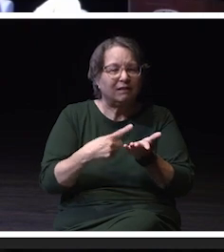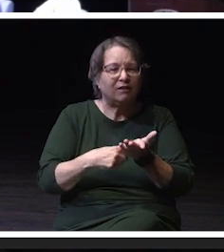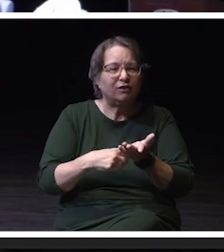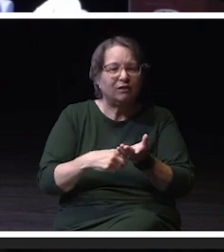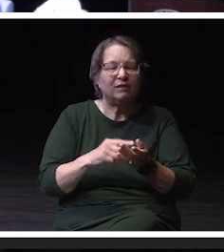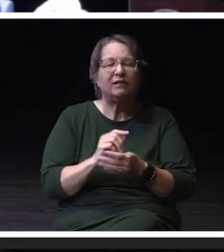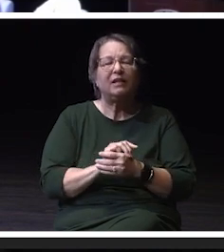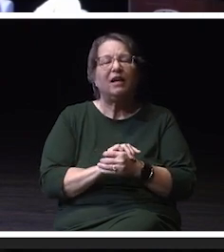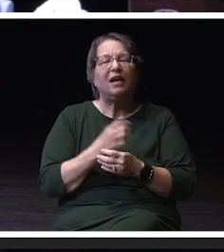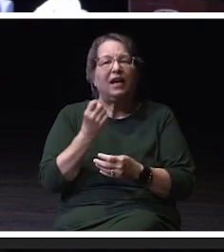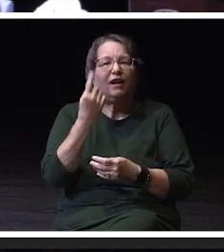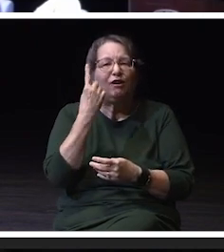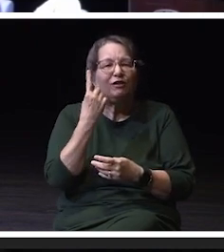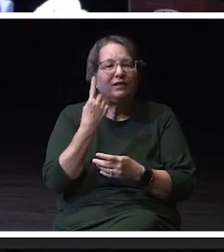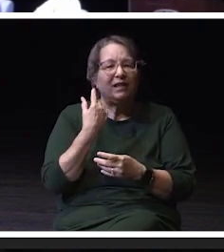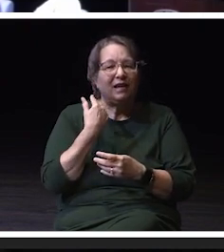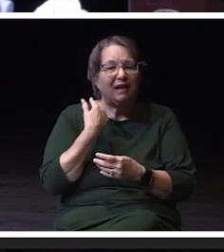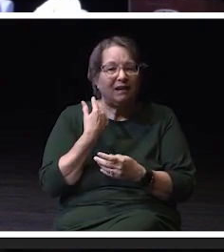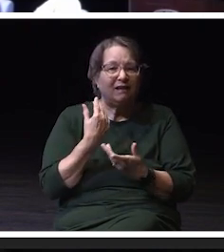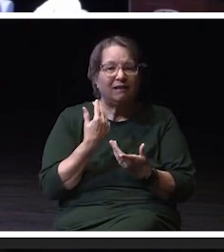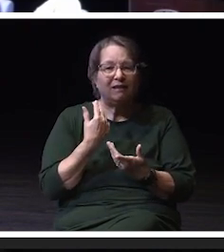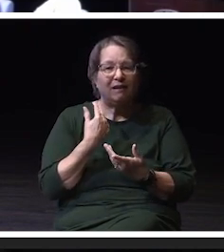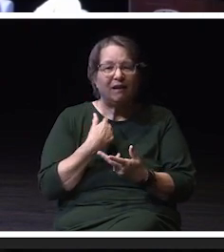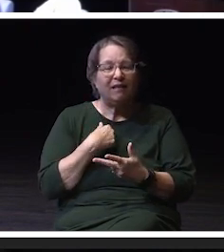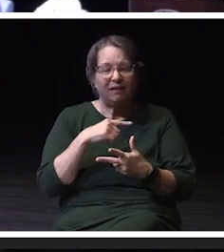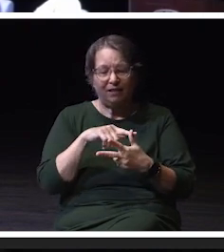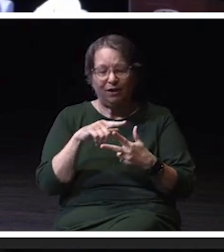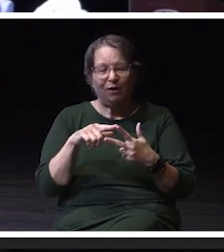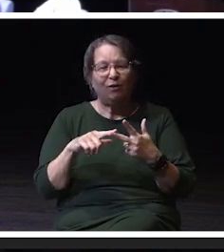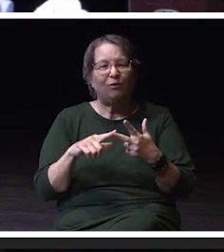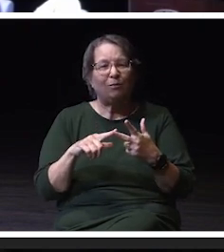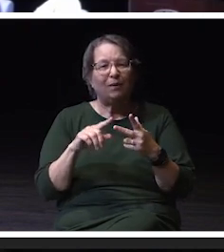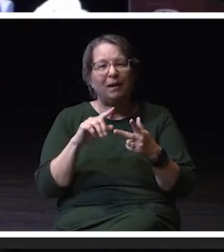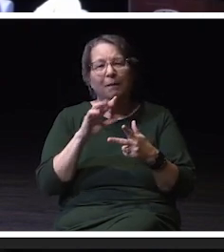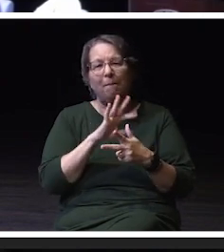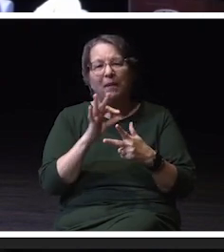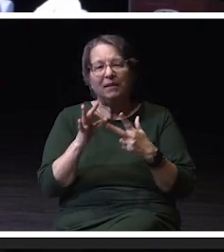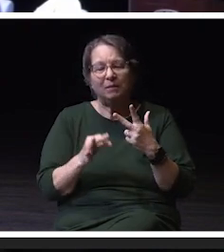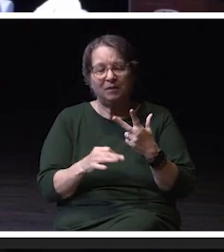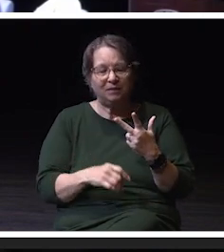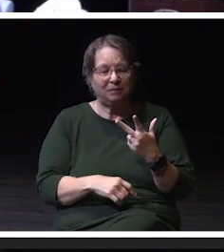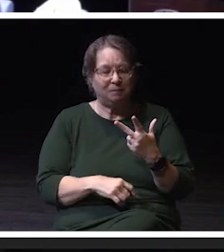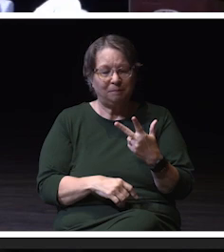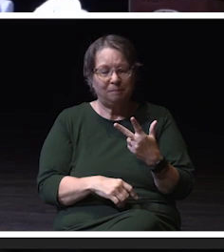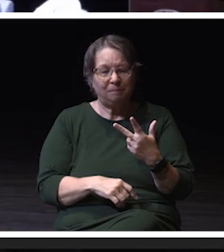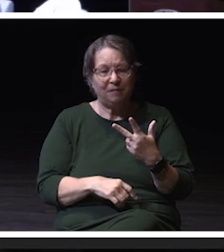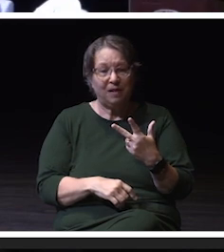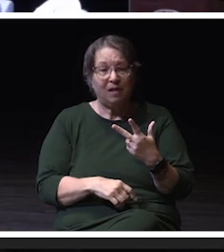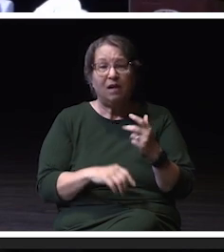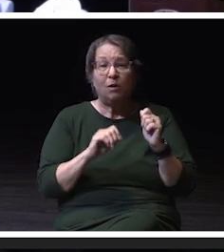that we're going to be in three places, three buckets. Right? We're going to agree to agree.